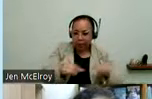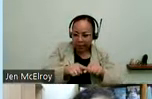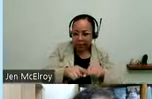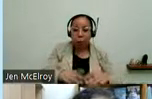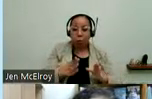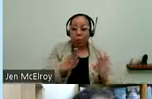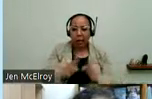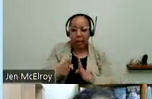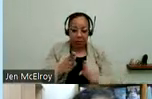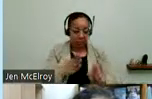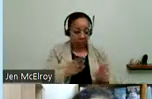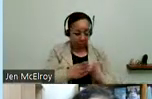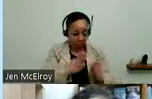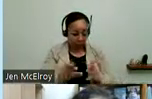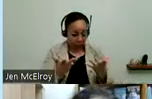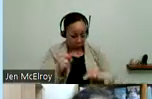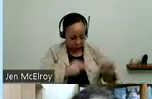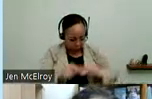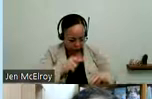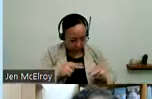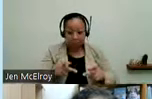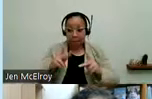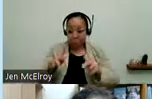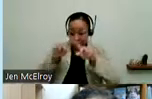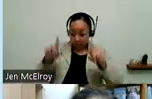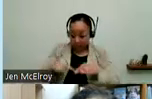permit process. And provide guidance. And then the accessibility